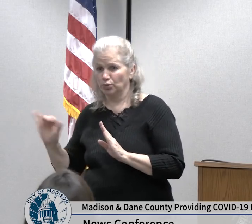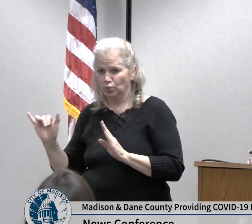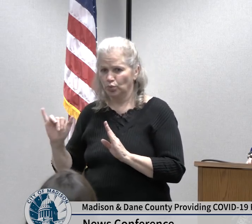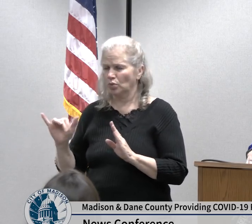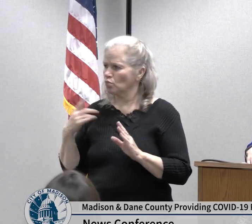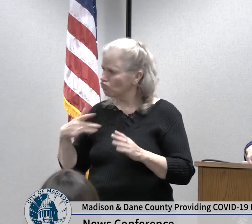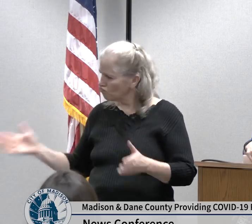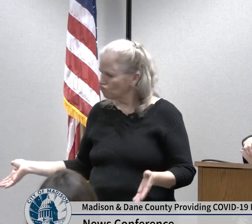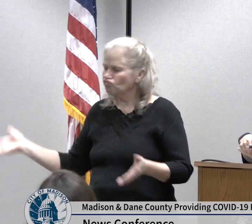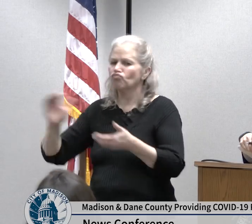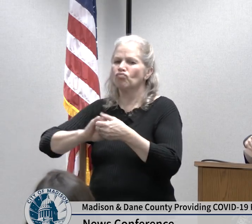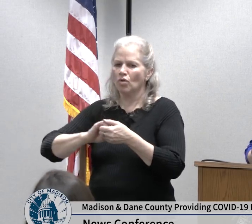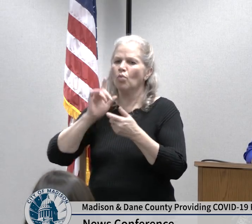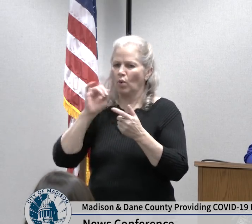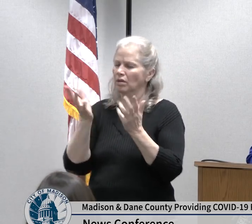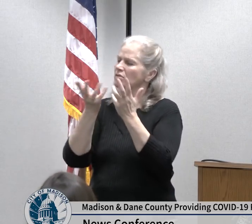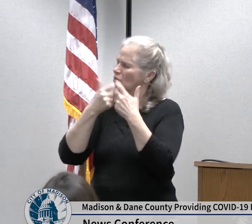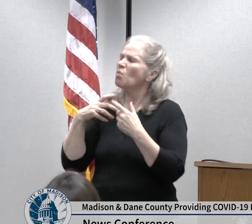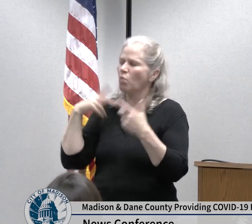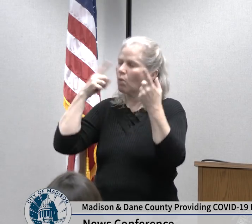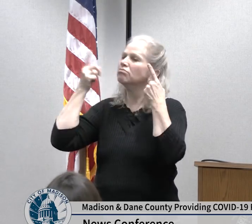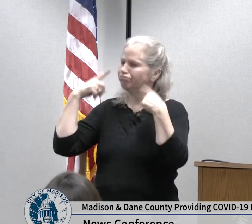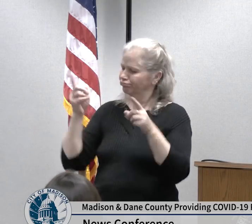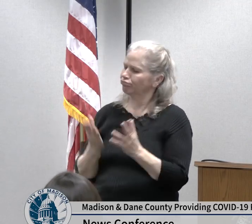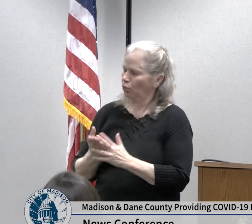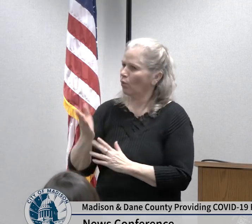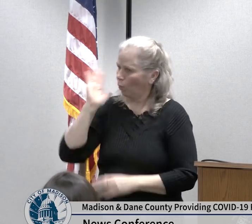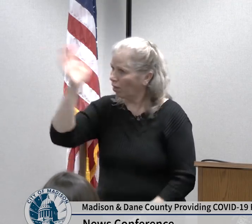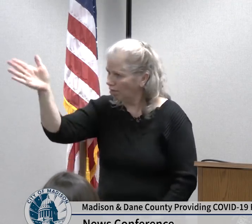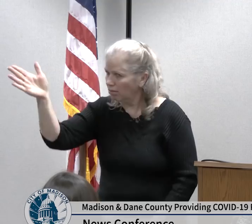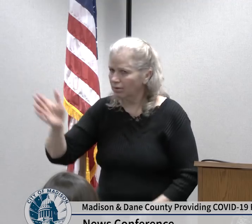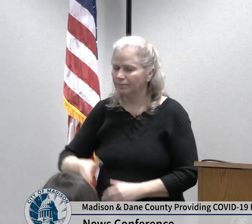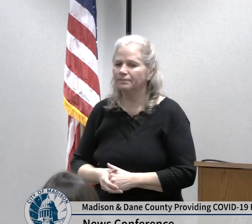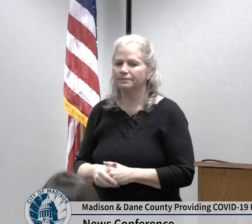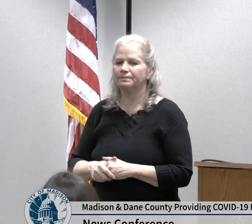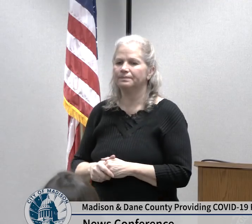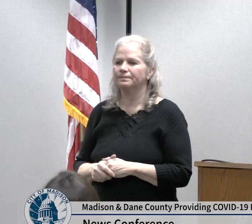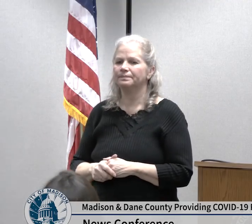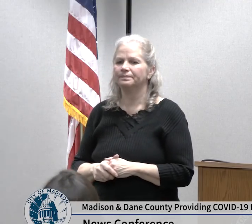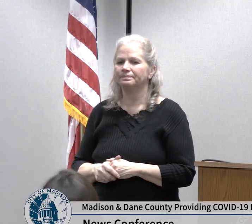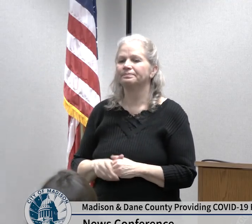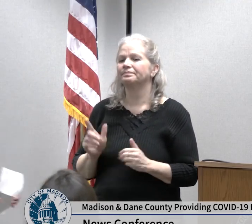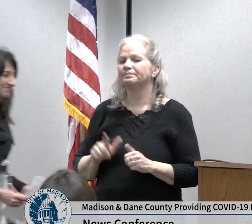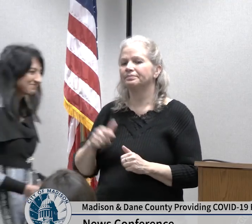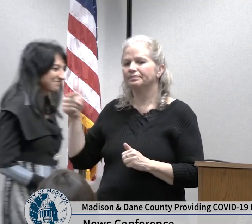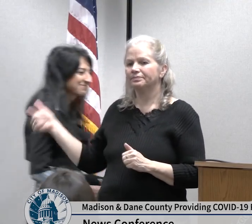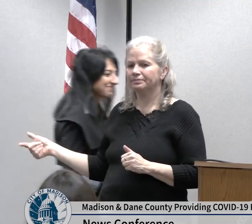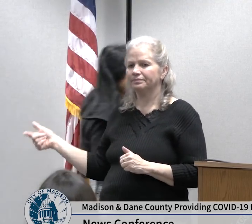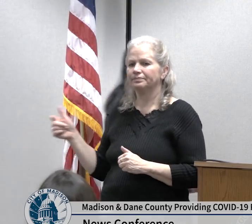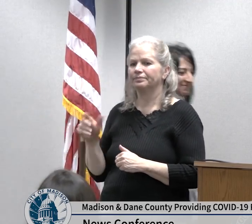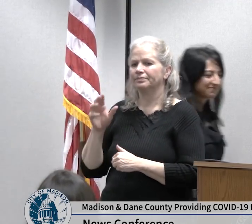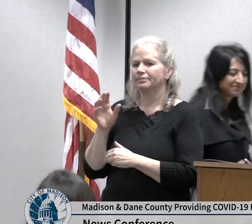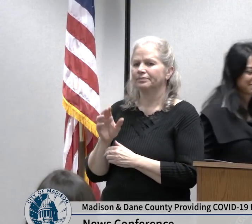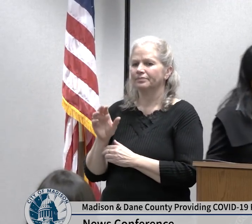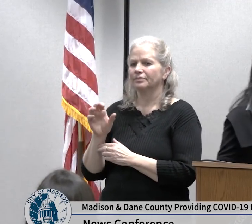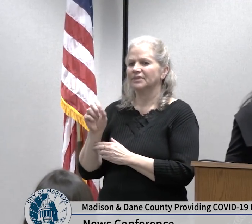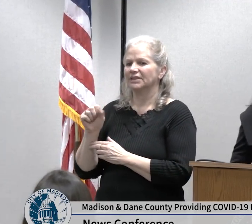I would like to turn it over now to dr. Nasia Safdar from UW Health Thank You